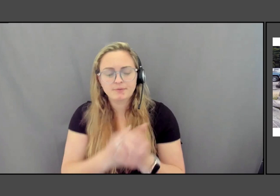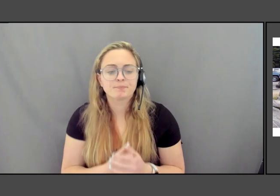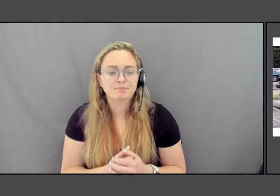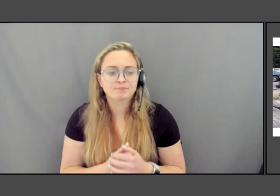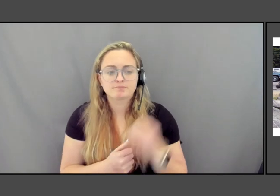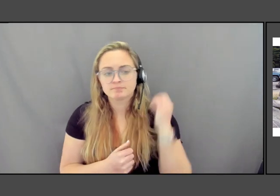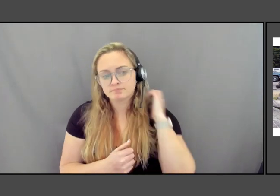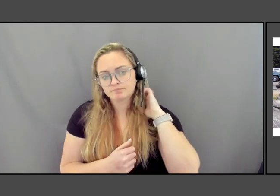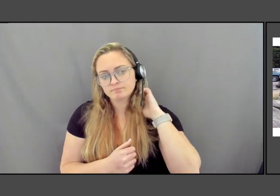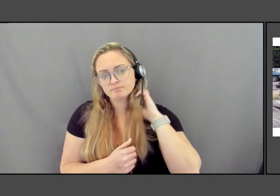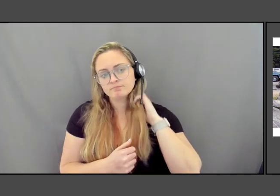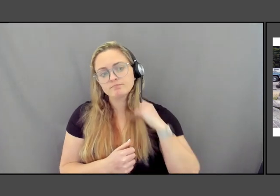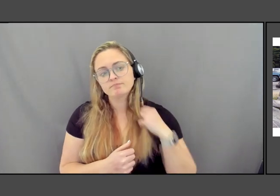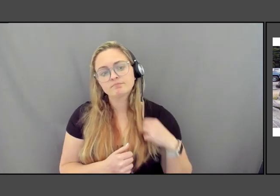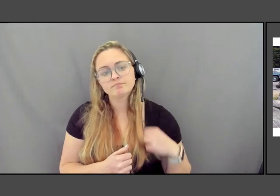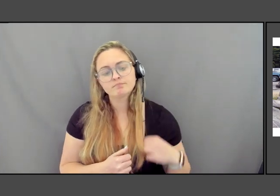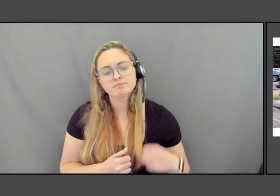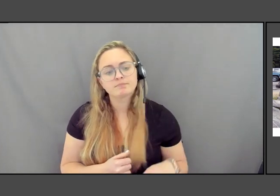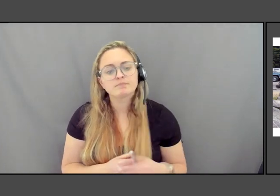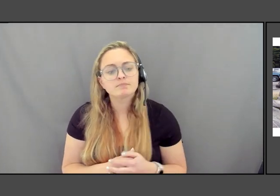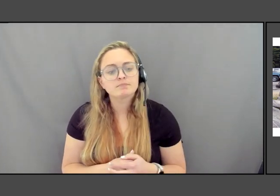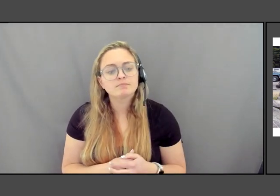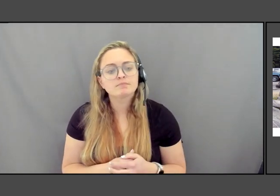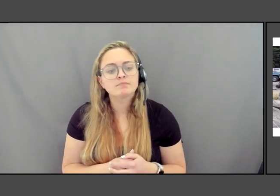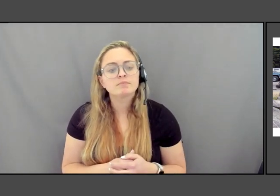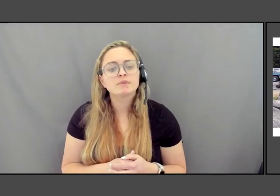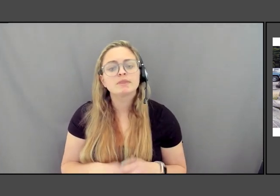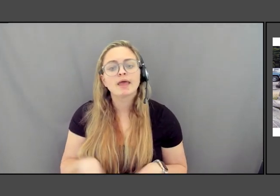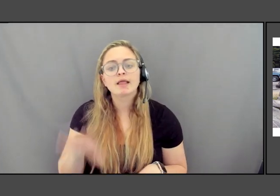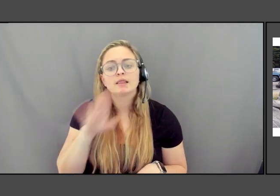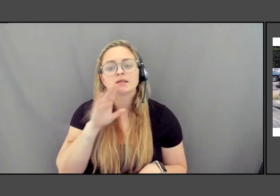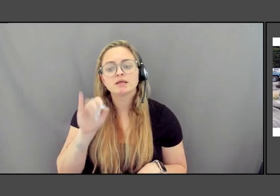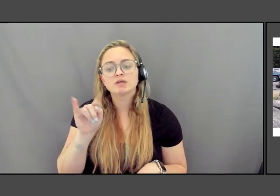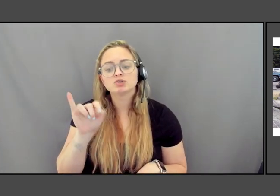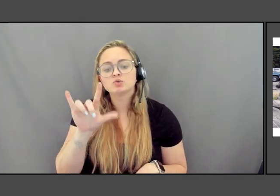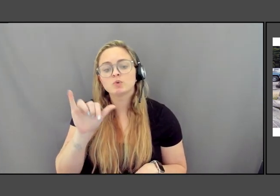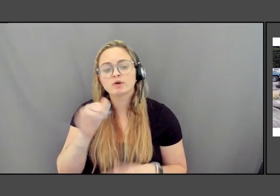this is again, on the estuary side of confluence at Cape D.